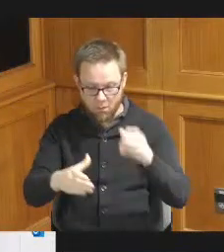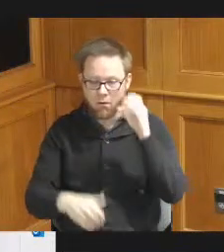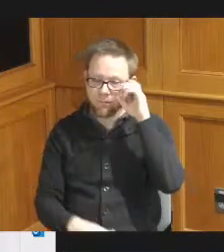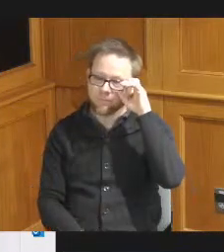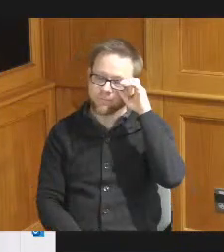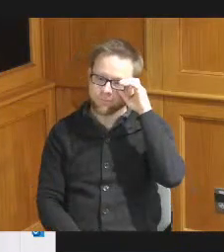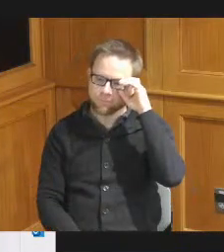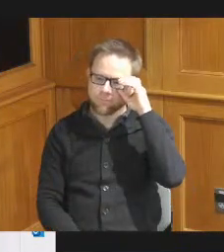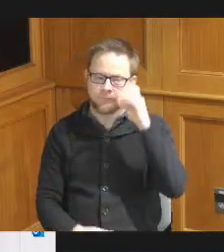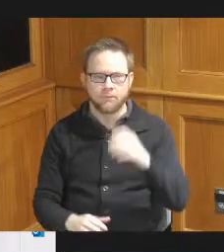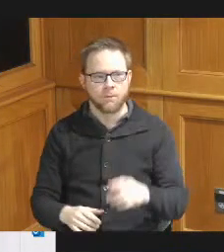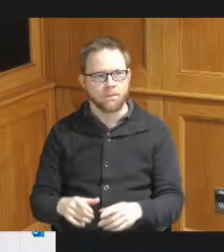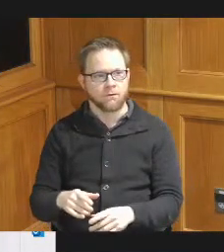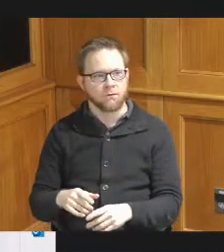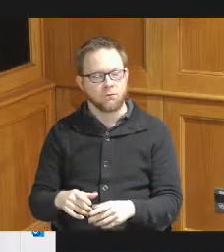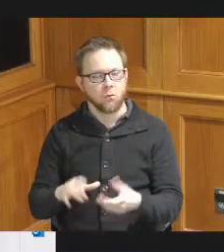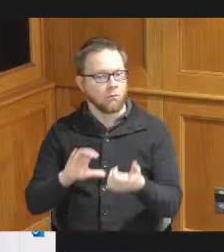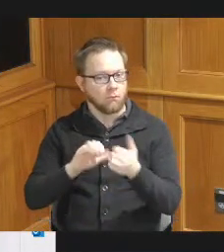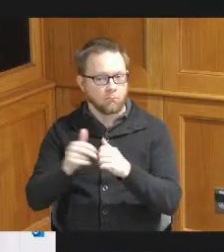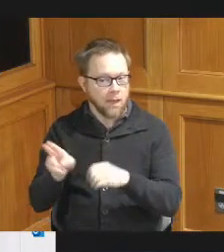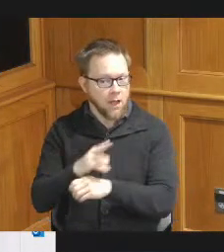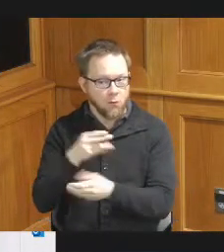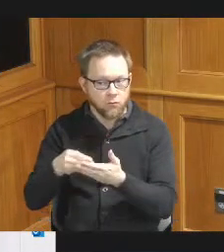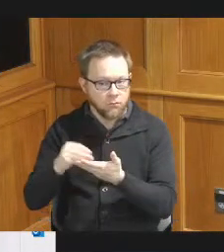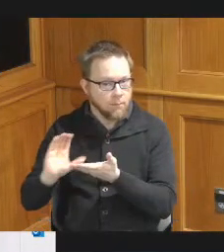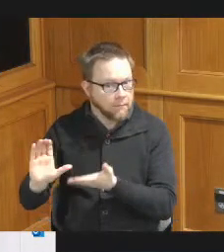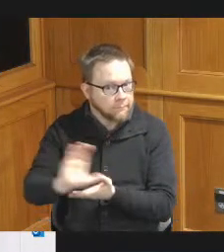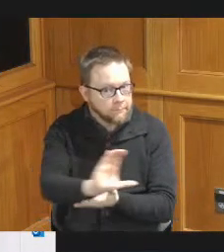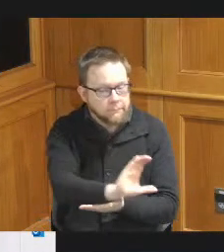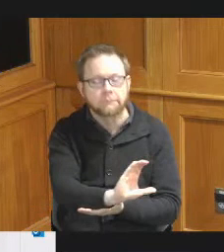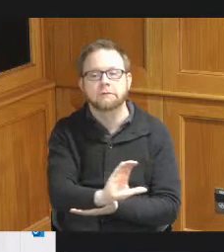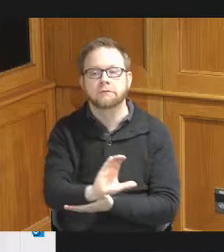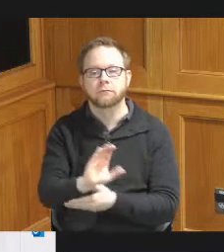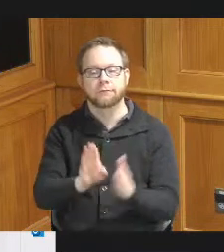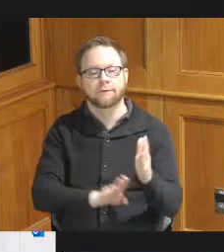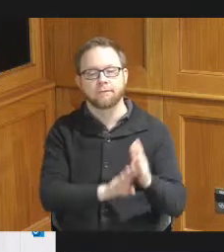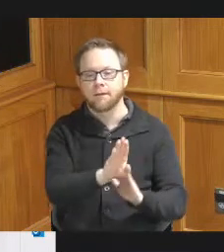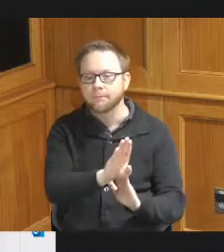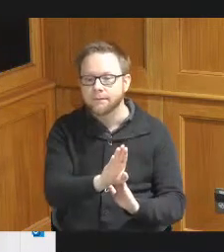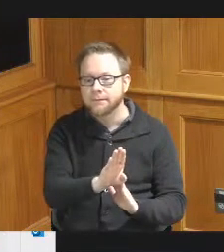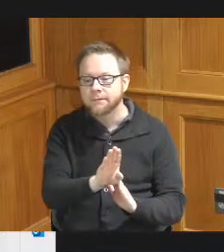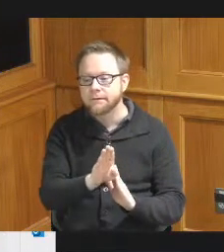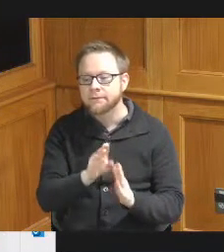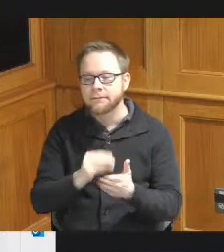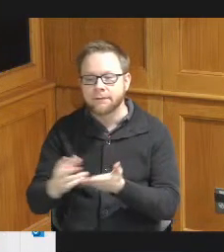the eligible uses of these funds include development acquisition or construction or